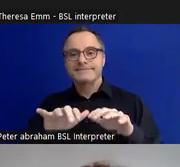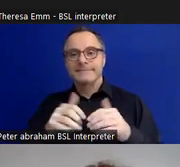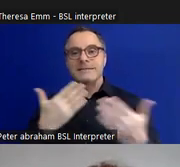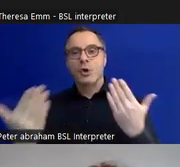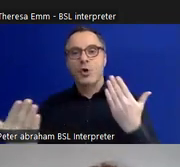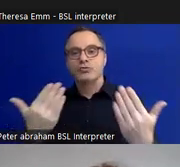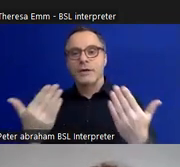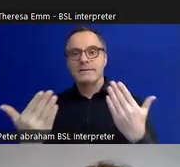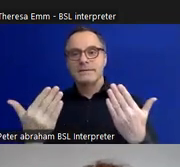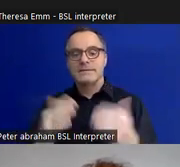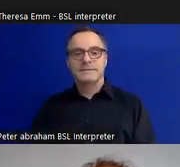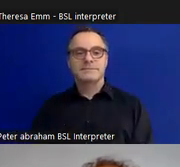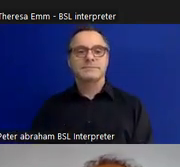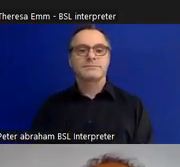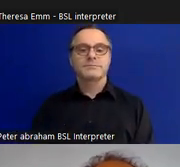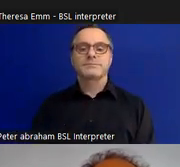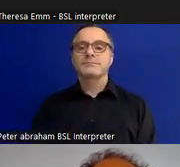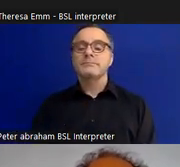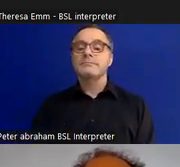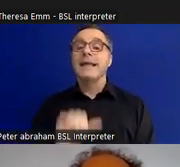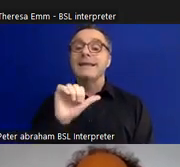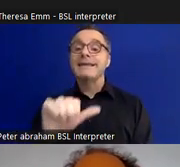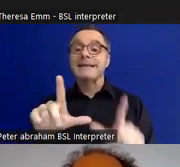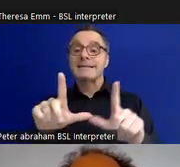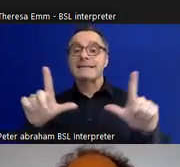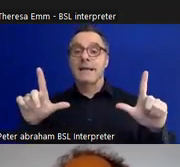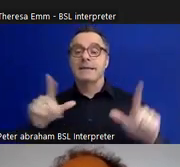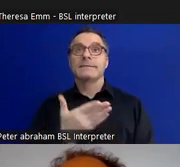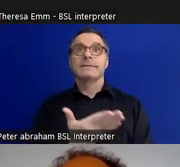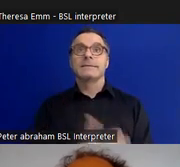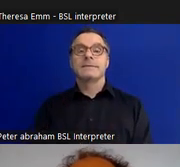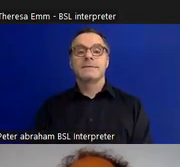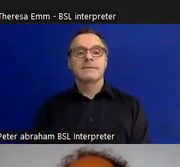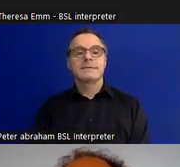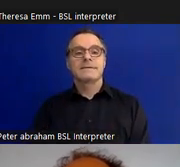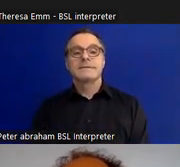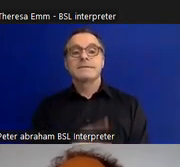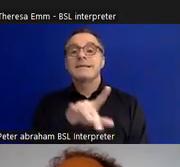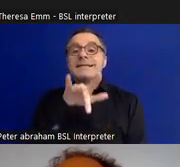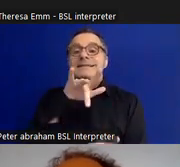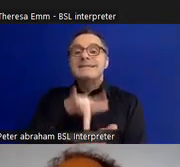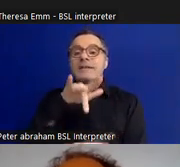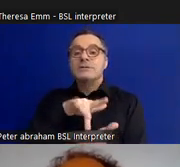Then pulling out of there to our next slide. This is the central section of the exhibition which